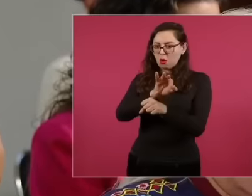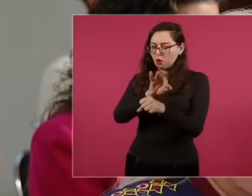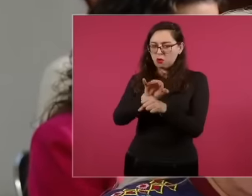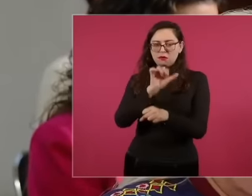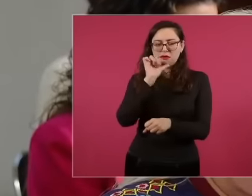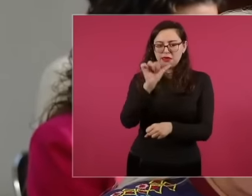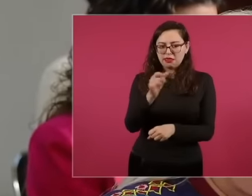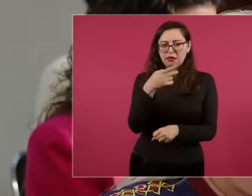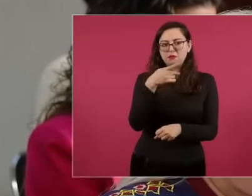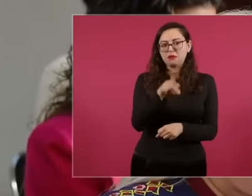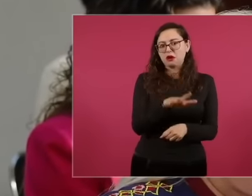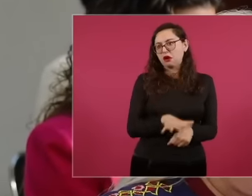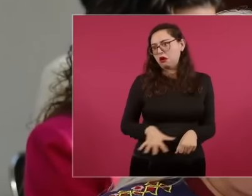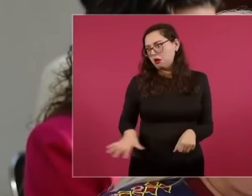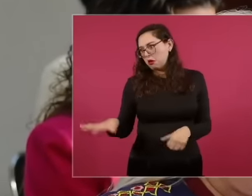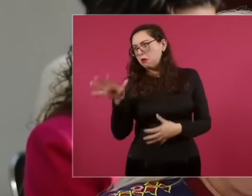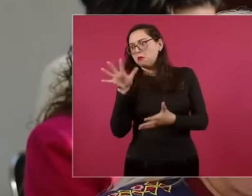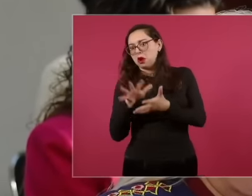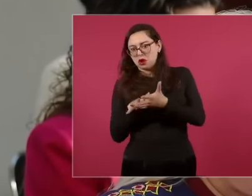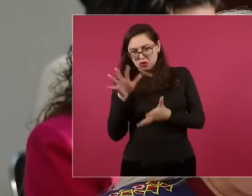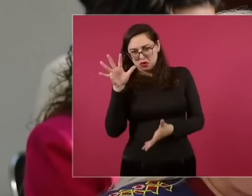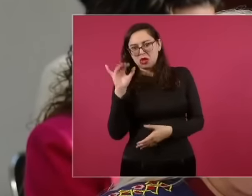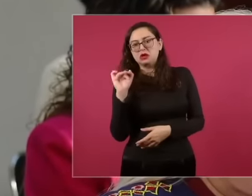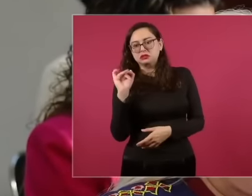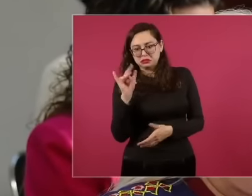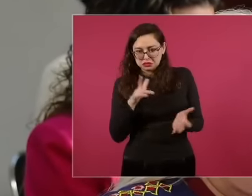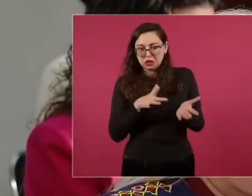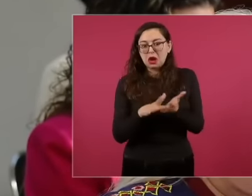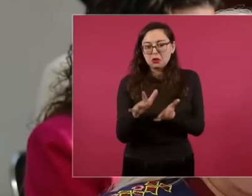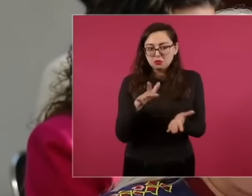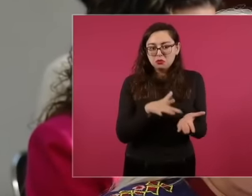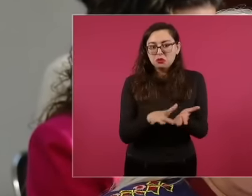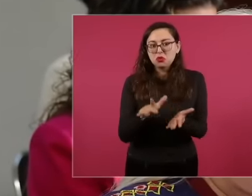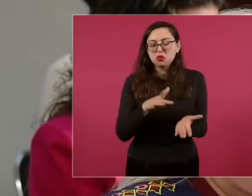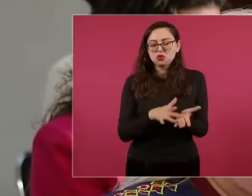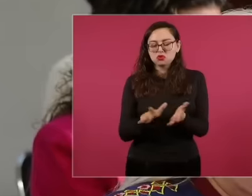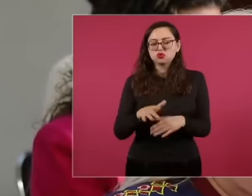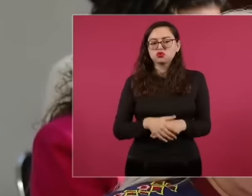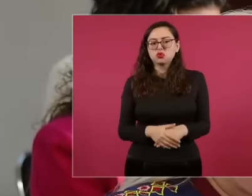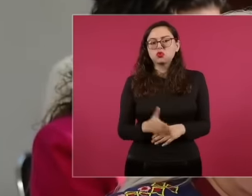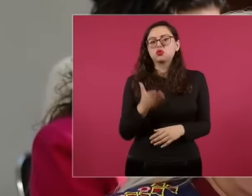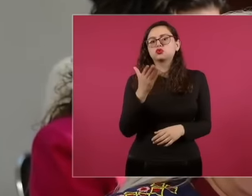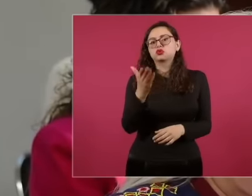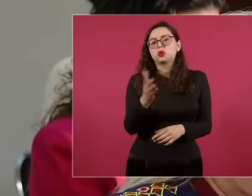the people, a lot of the people, are with you. Why didn't you ask the people to help you?